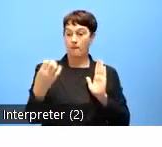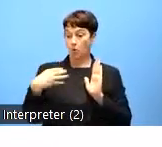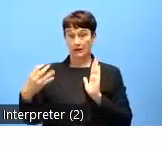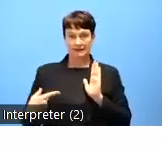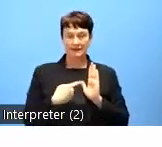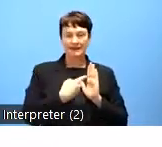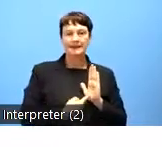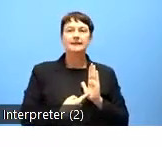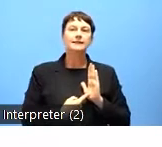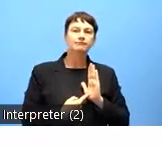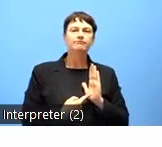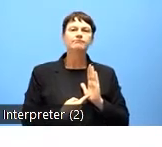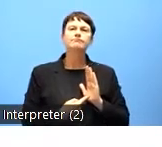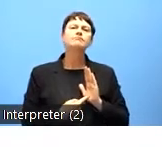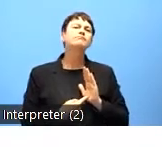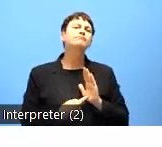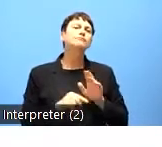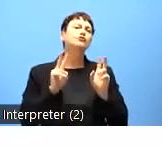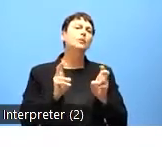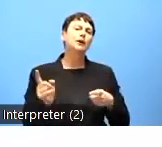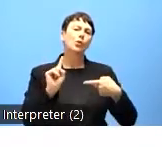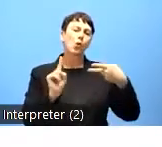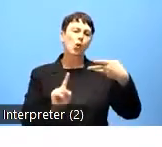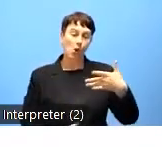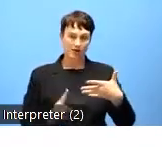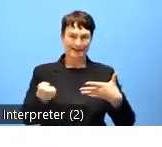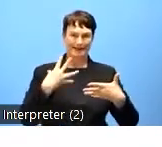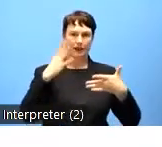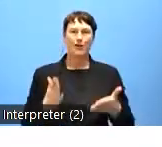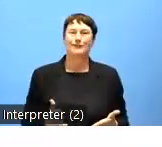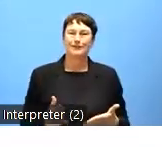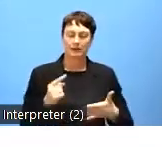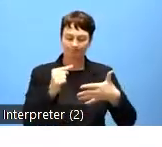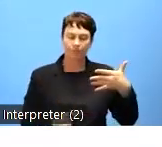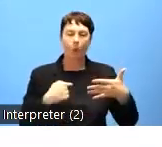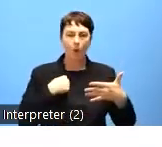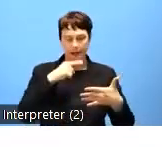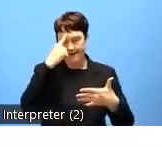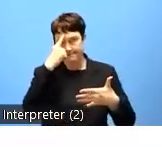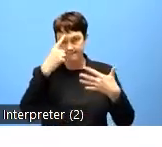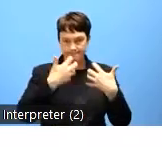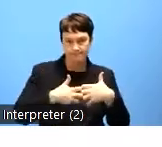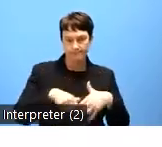their full potential. And there is a shortage of digital accessibility expertise in both